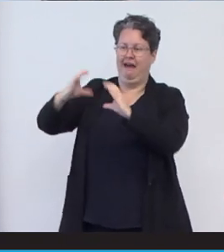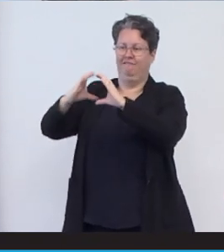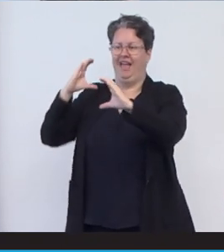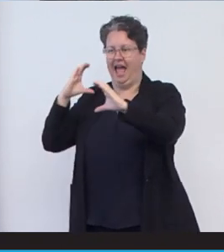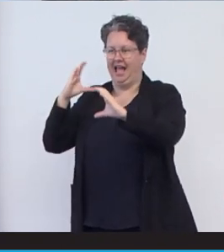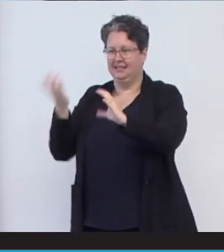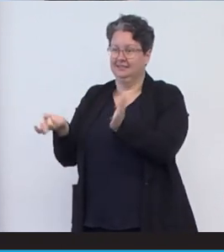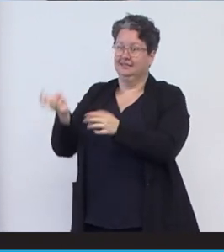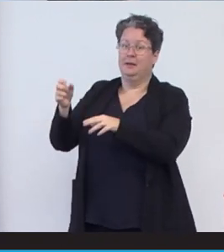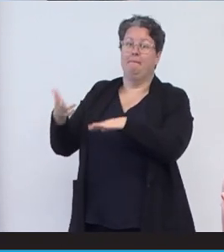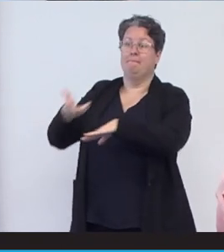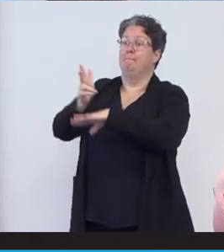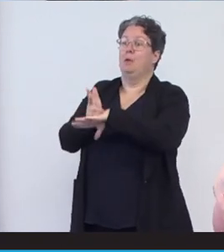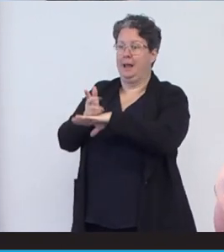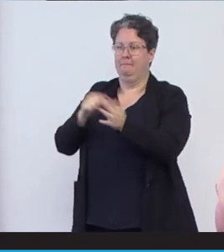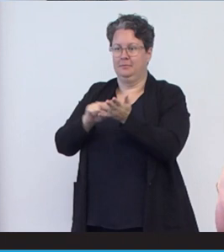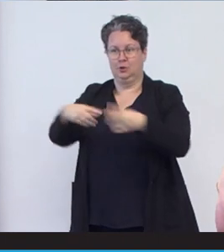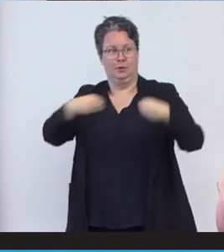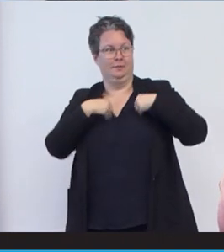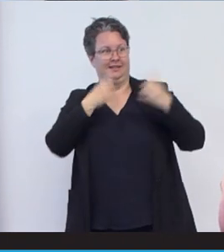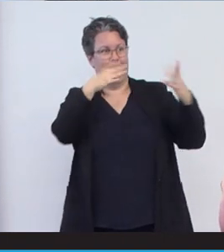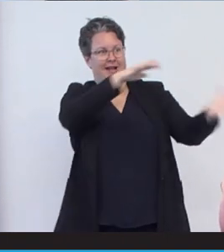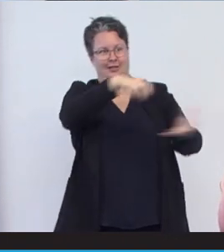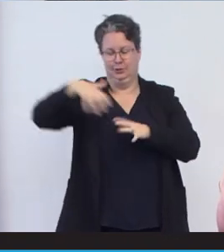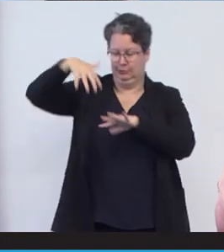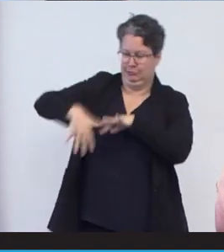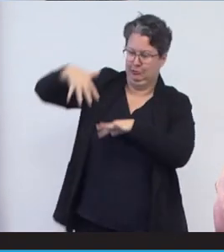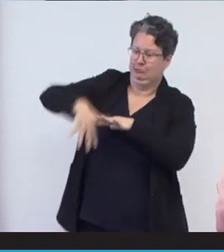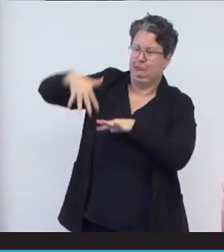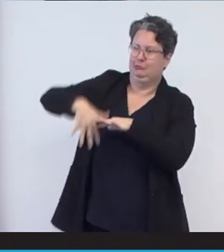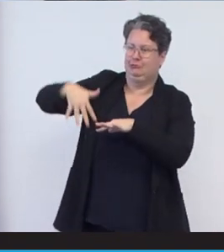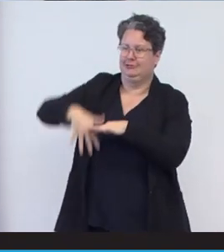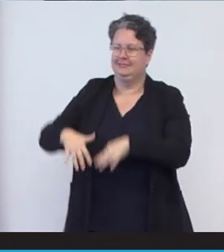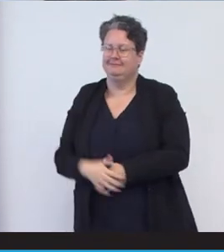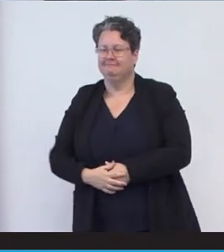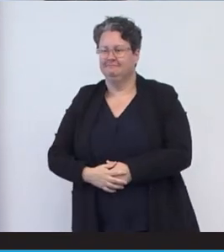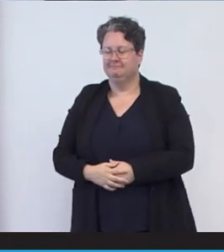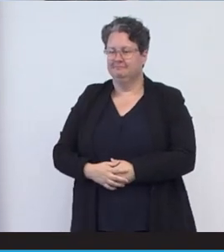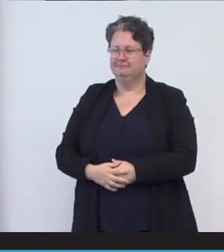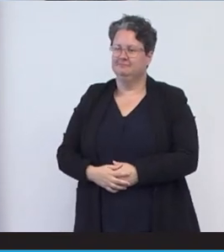coincidentally pulling up to a business and getting the shredded documents.